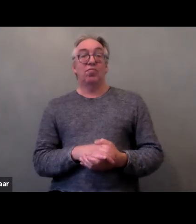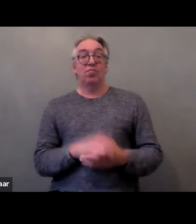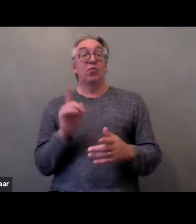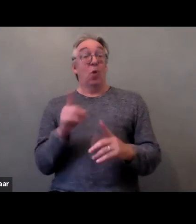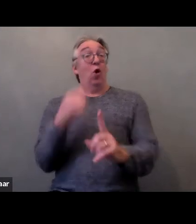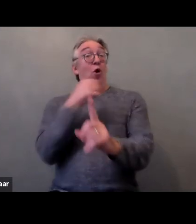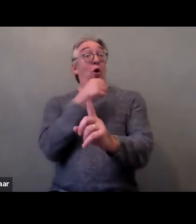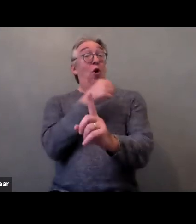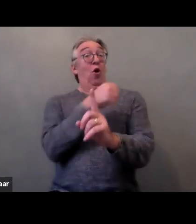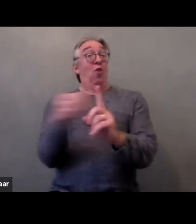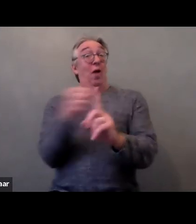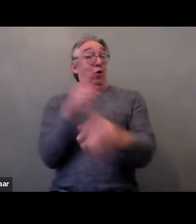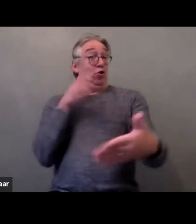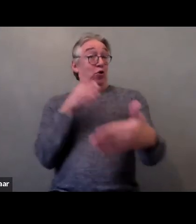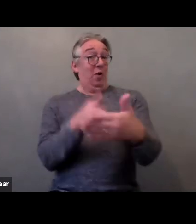by the UN also.